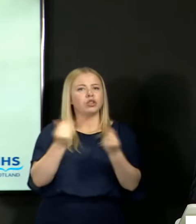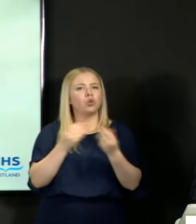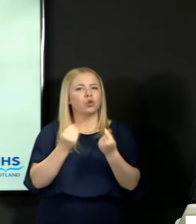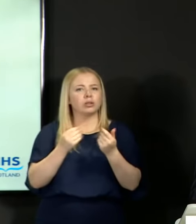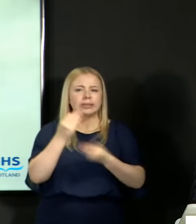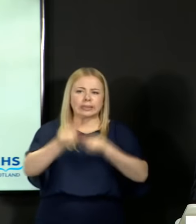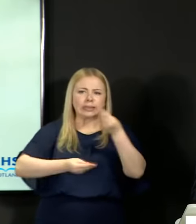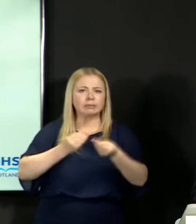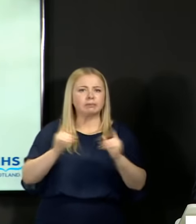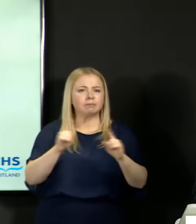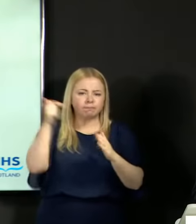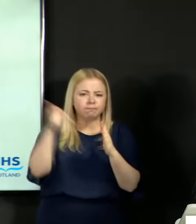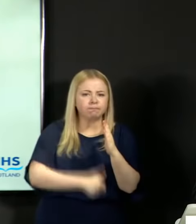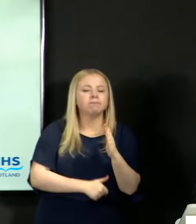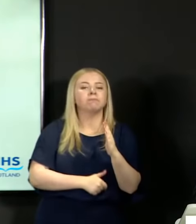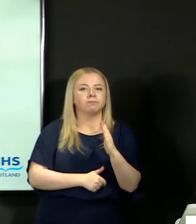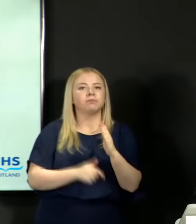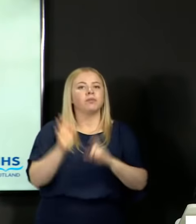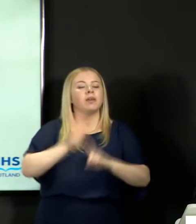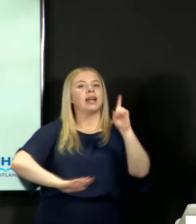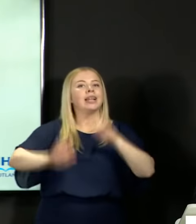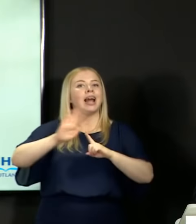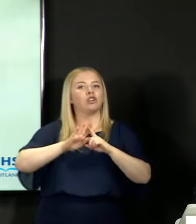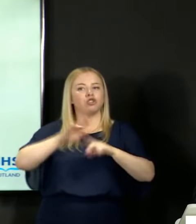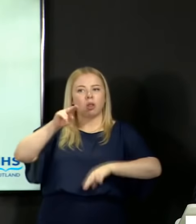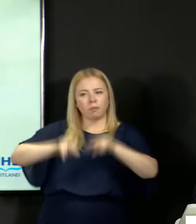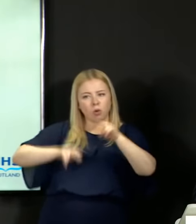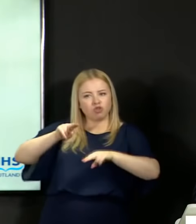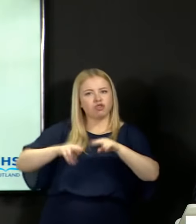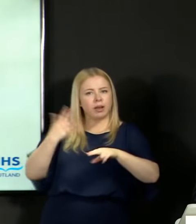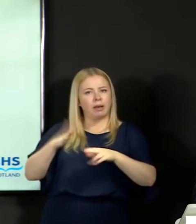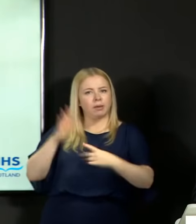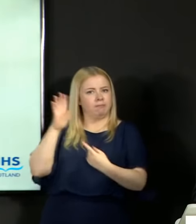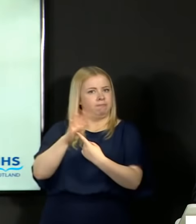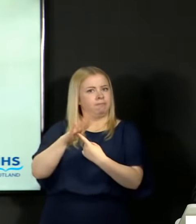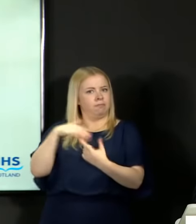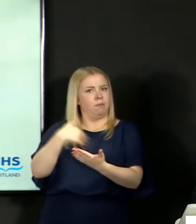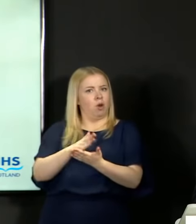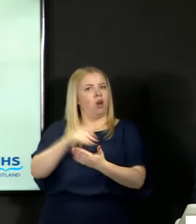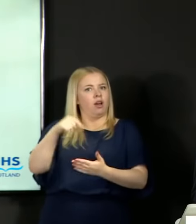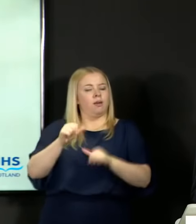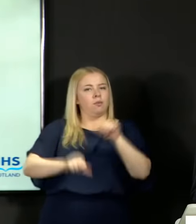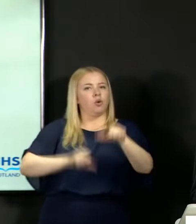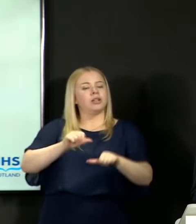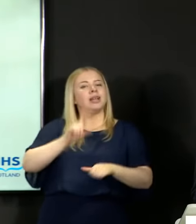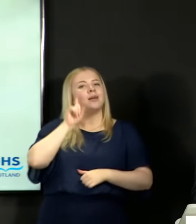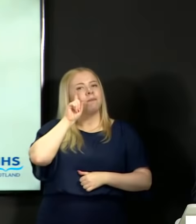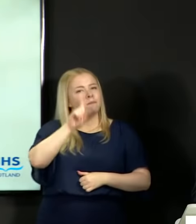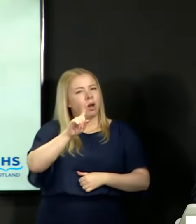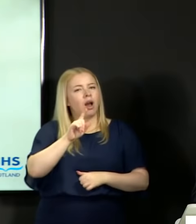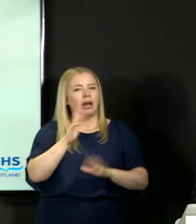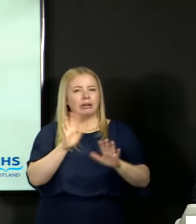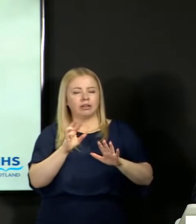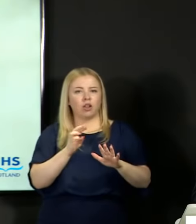National moderation has played an important role in this process however around three quarters of all